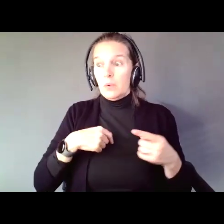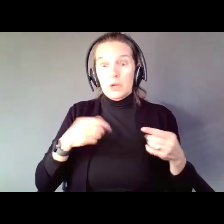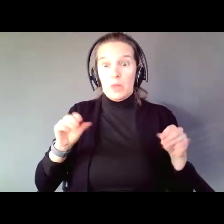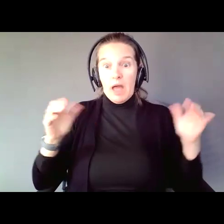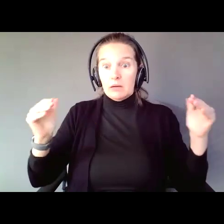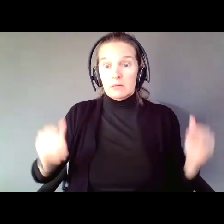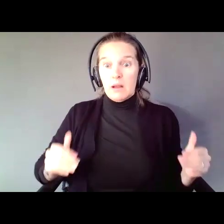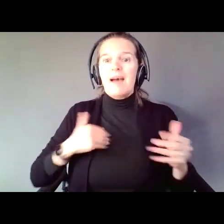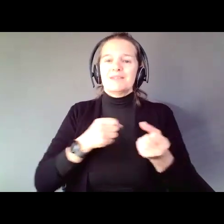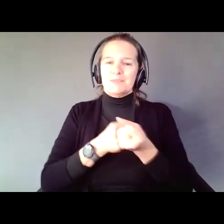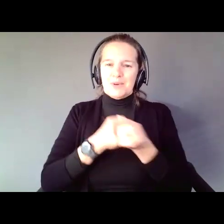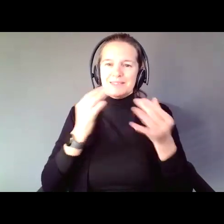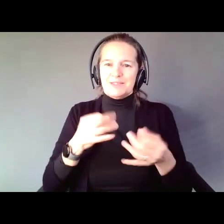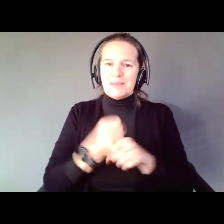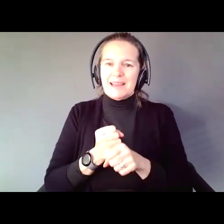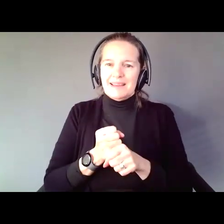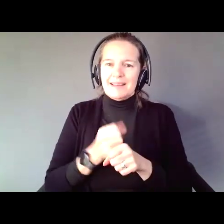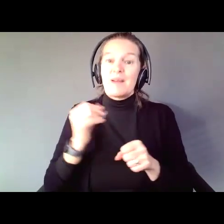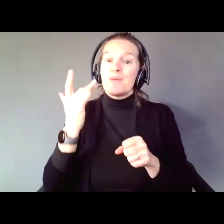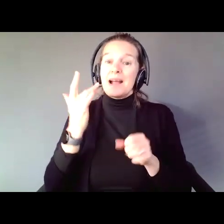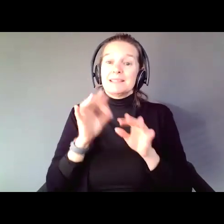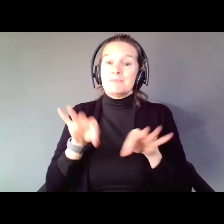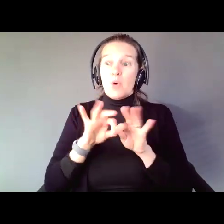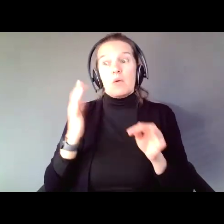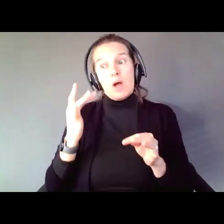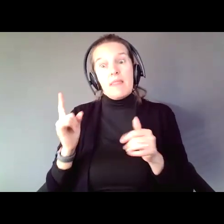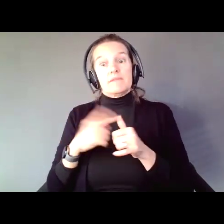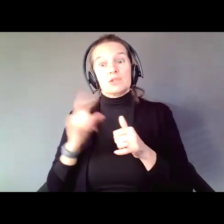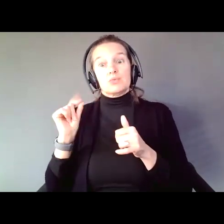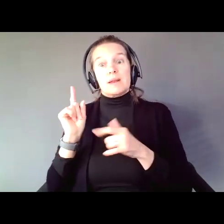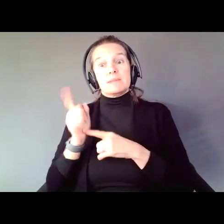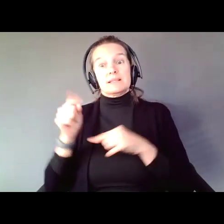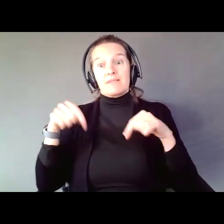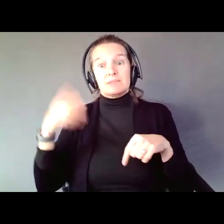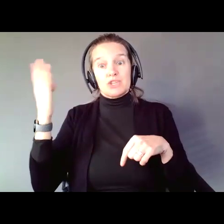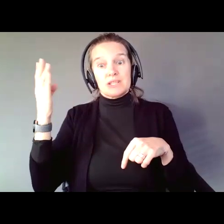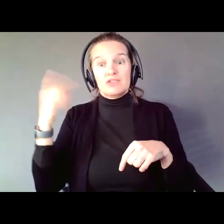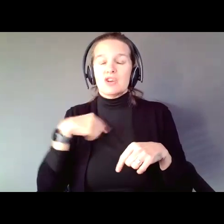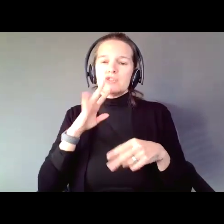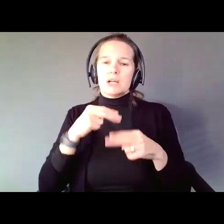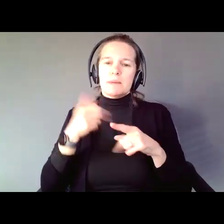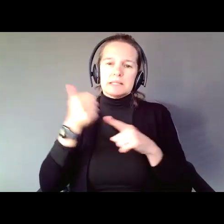is important, why is spent the first 20 minutes of this presentation talking about self determination being the key